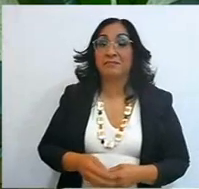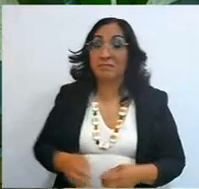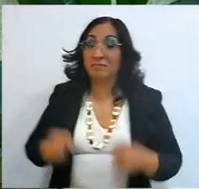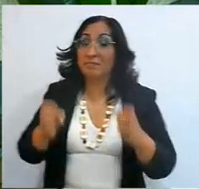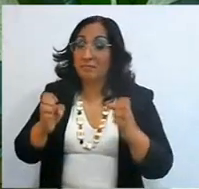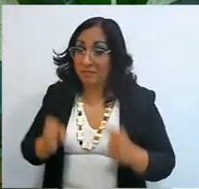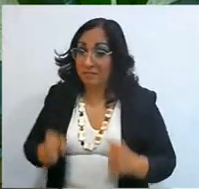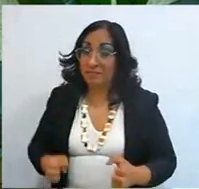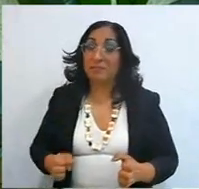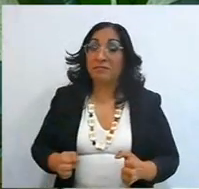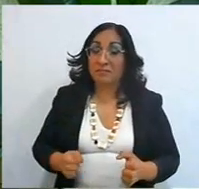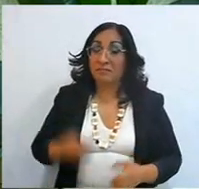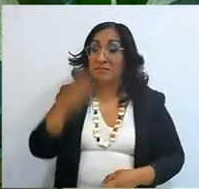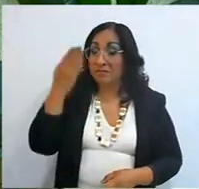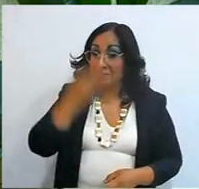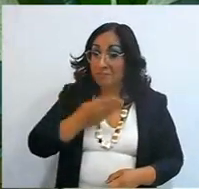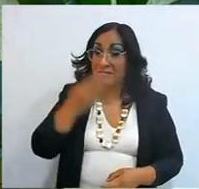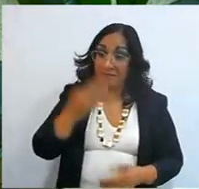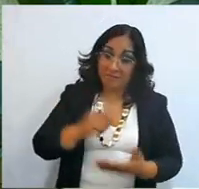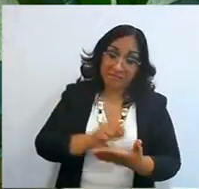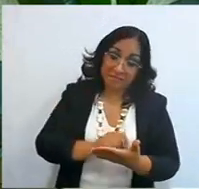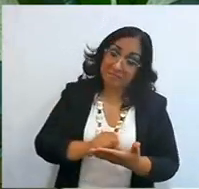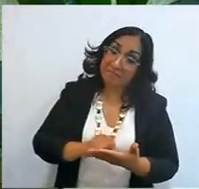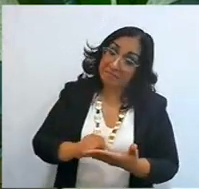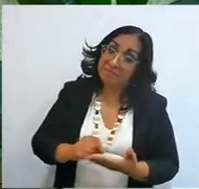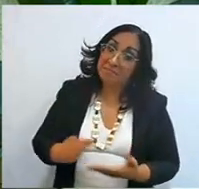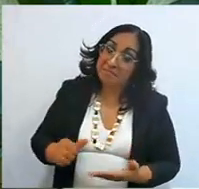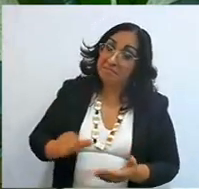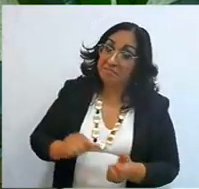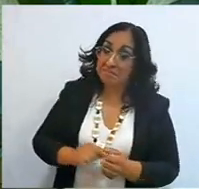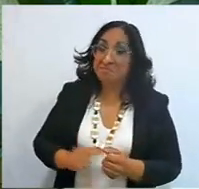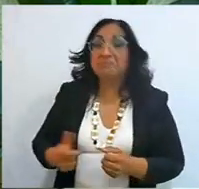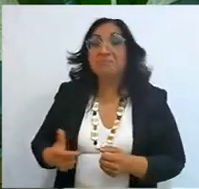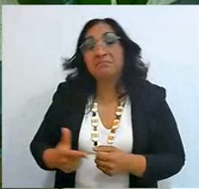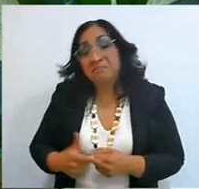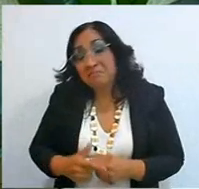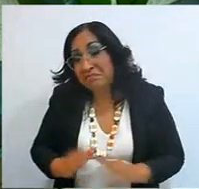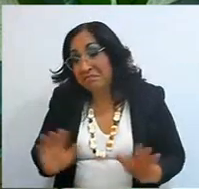many, some, sorry some, not many, some, come from the Bible,